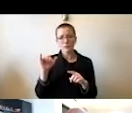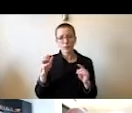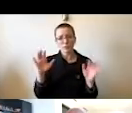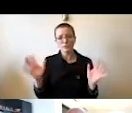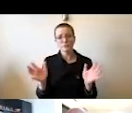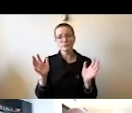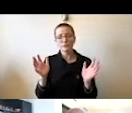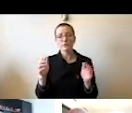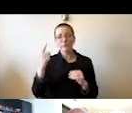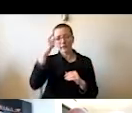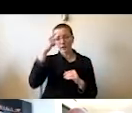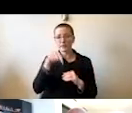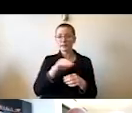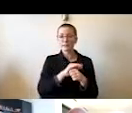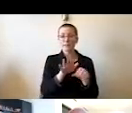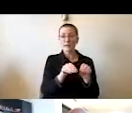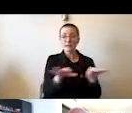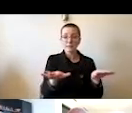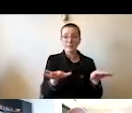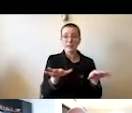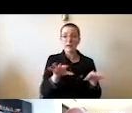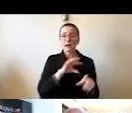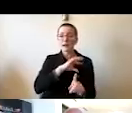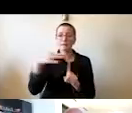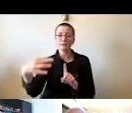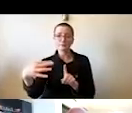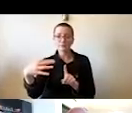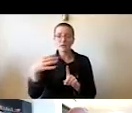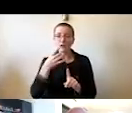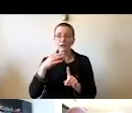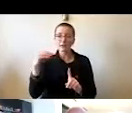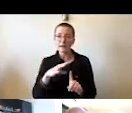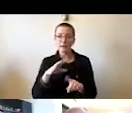on a persistent, insidious twin crisis of systemic racism